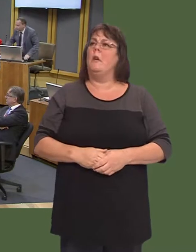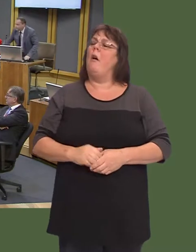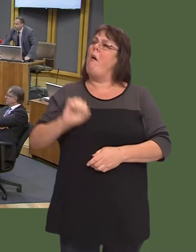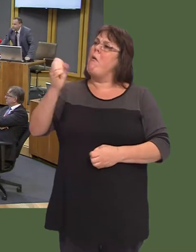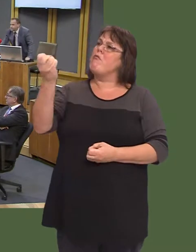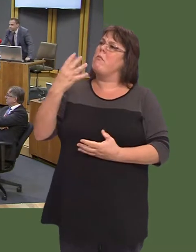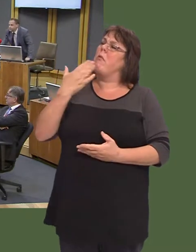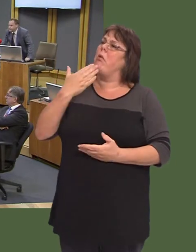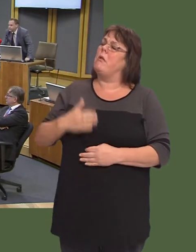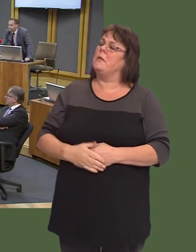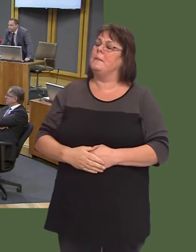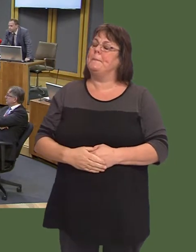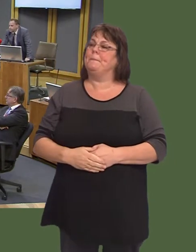Gareth Bennett: Yes, thanks for the response.